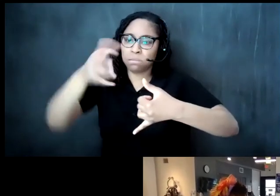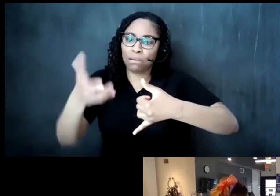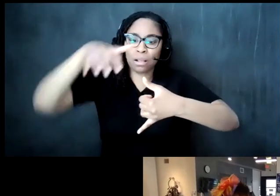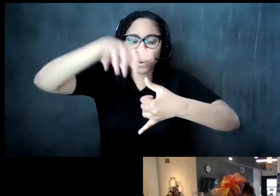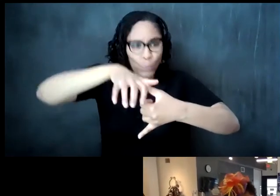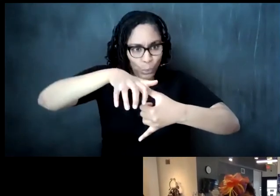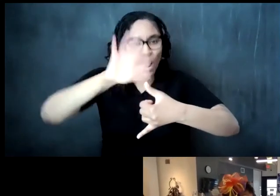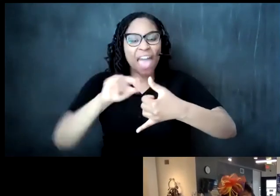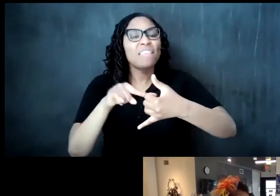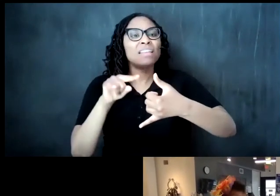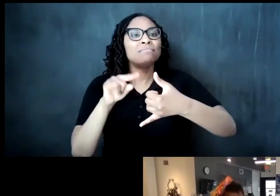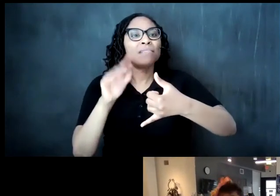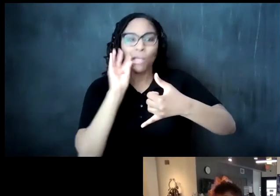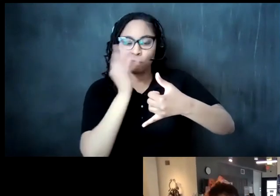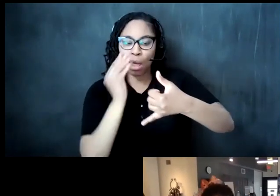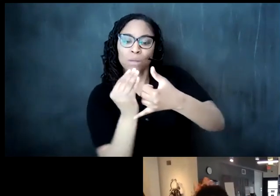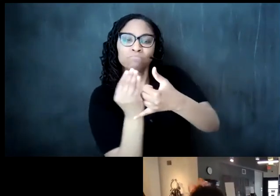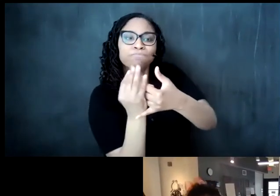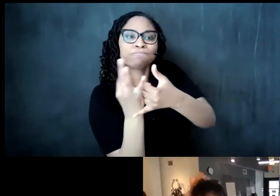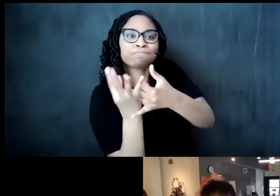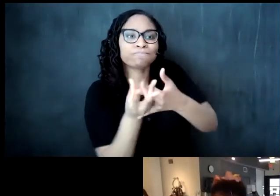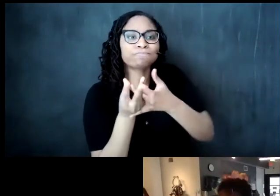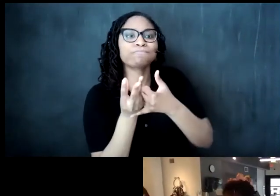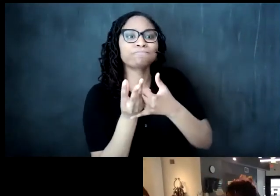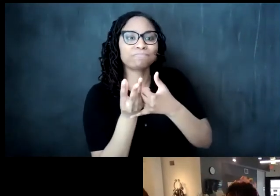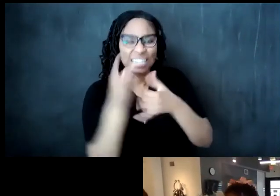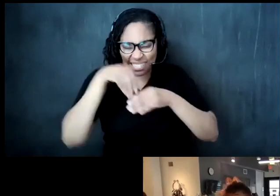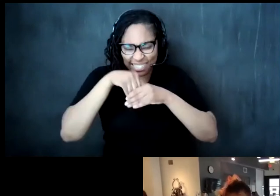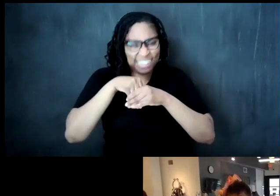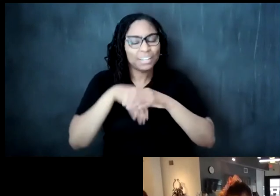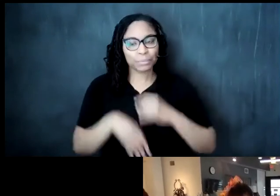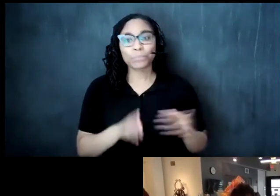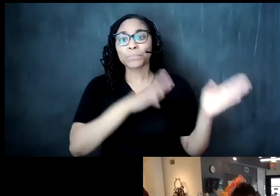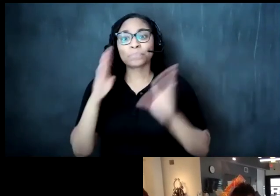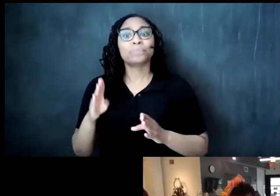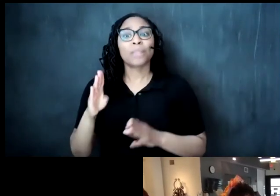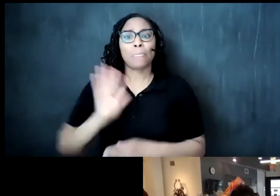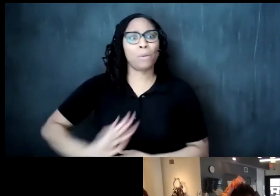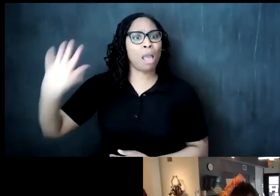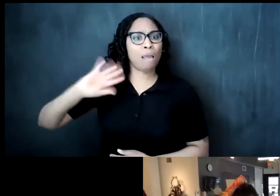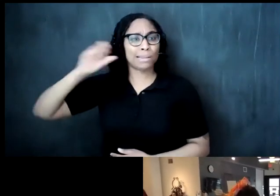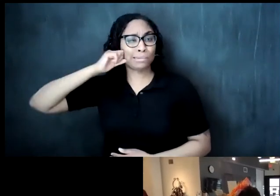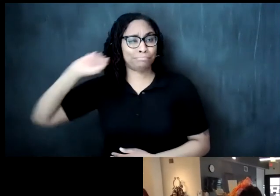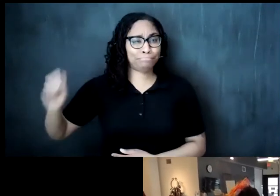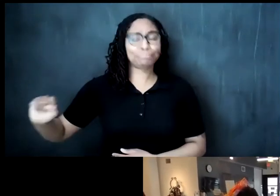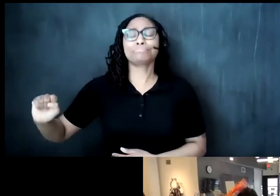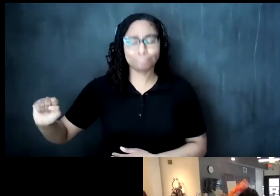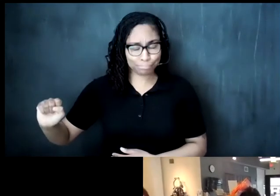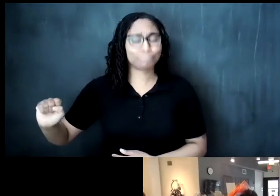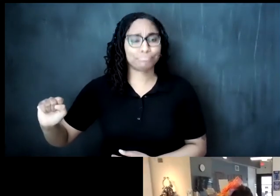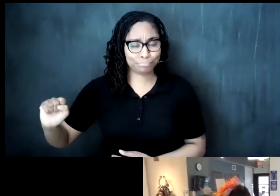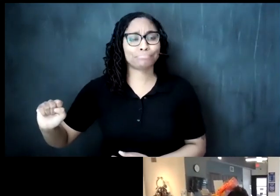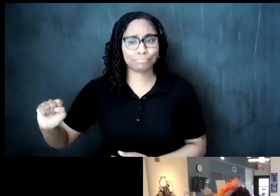tea set it's black and then we have uh an antique silver collection from the personal collection of